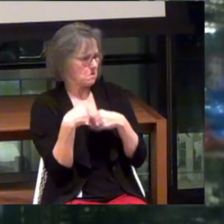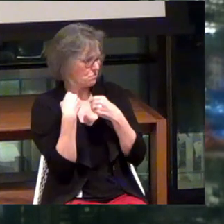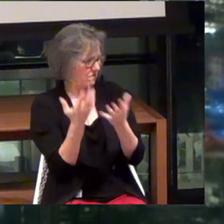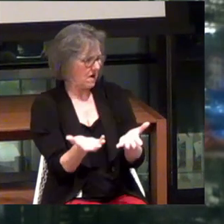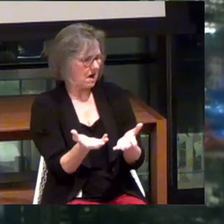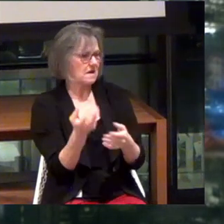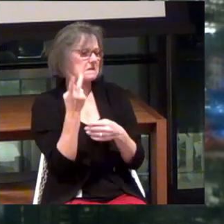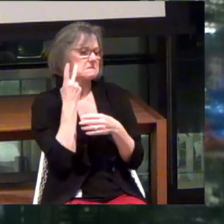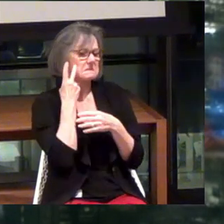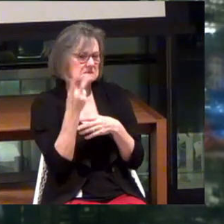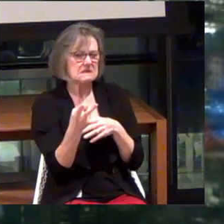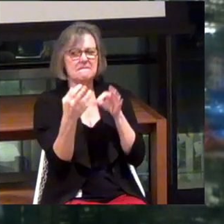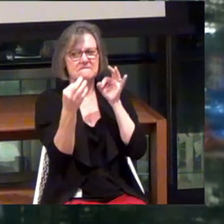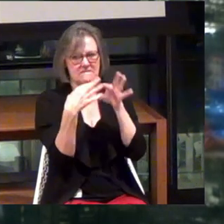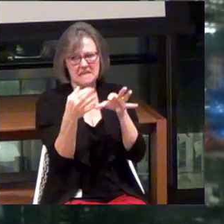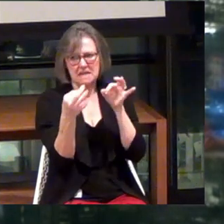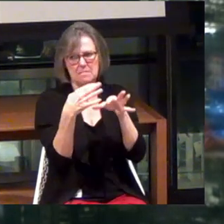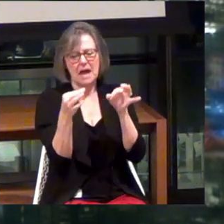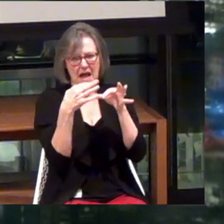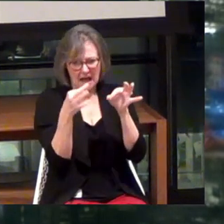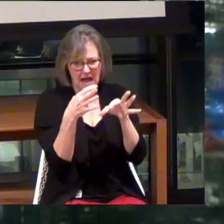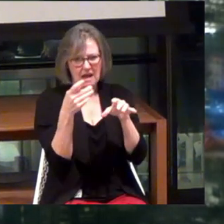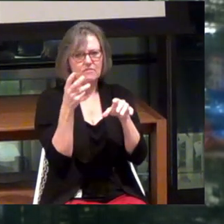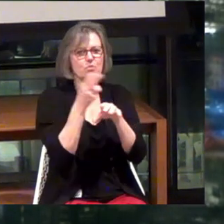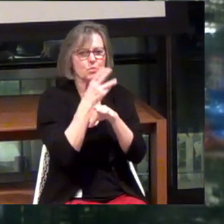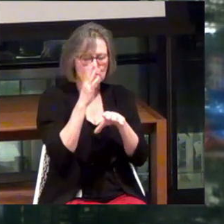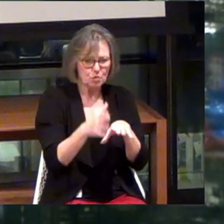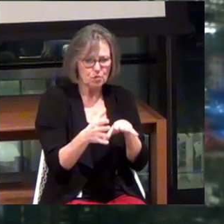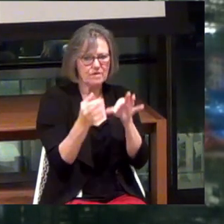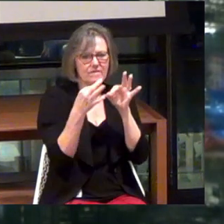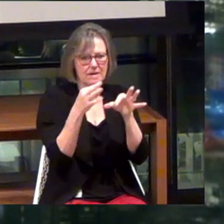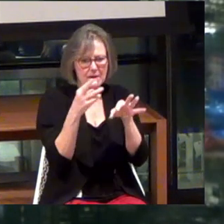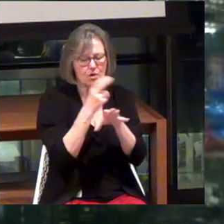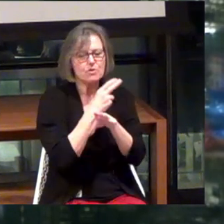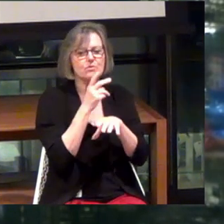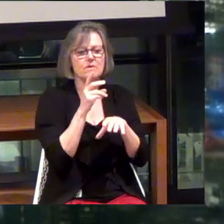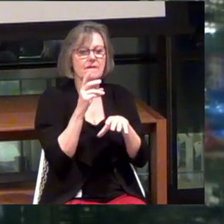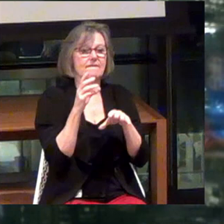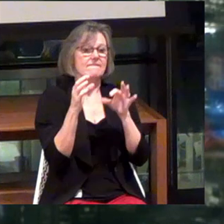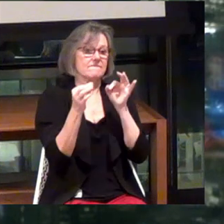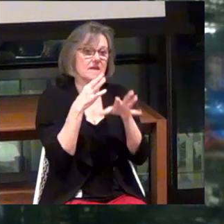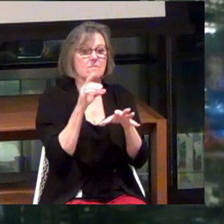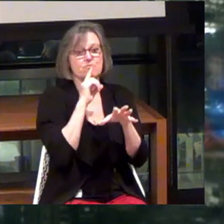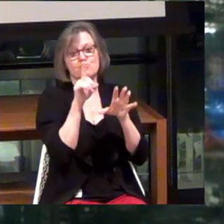I've seen the feedback from users, and the feedback has been really, truly excellent.